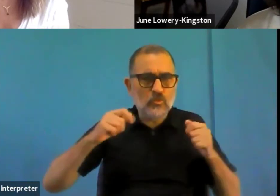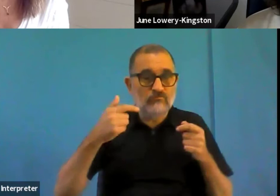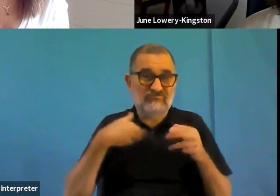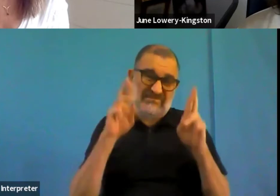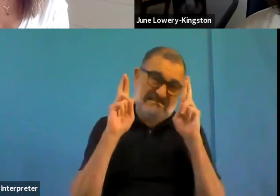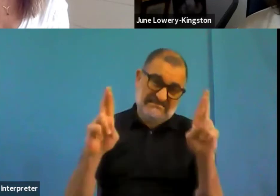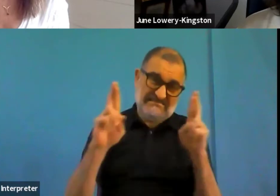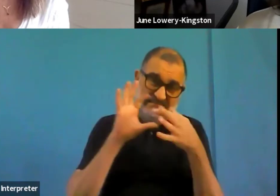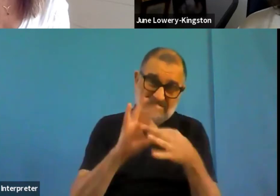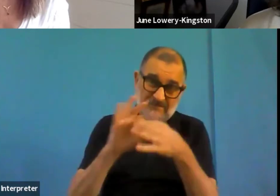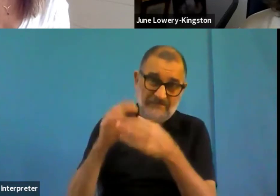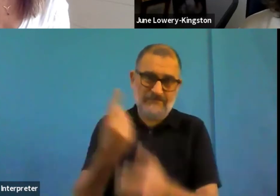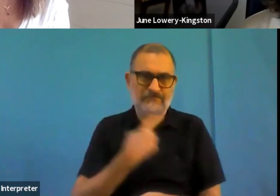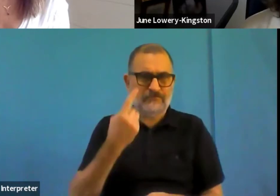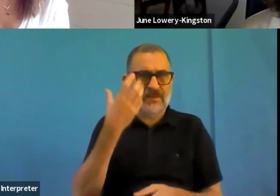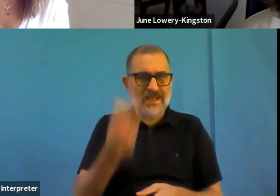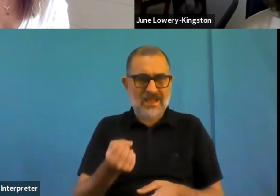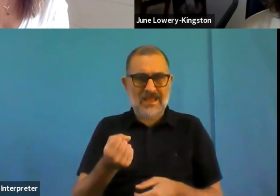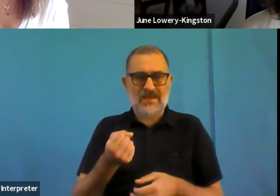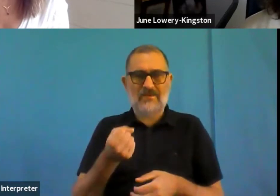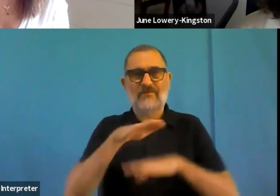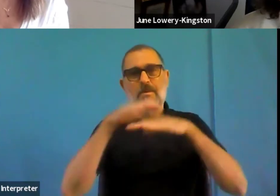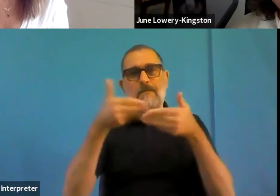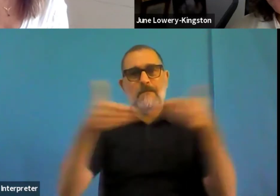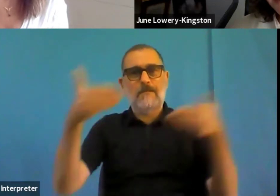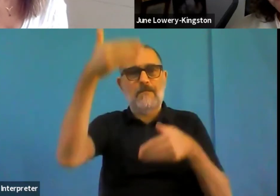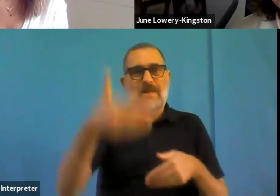Now, you may or may not have had the pleasure of doing that, we are well aware that there